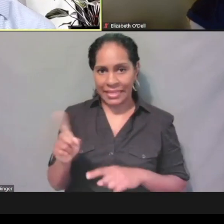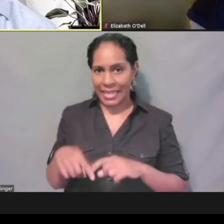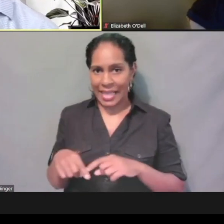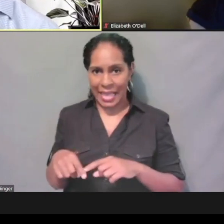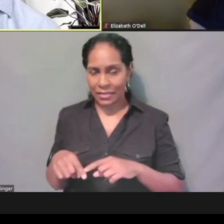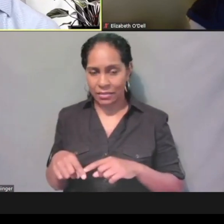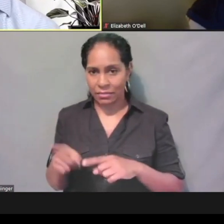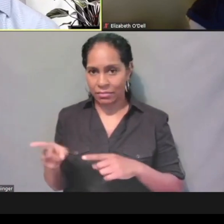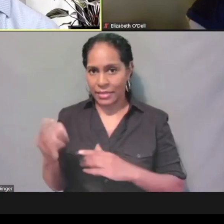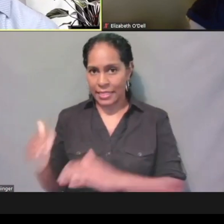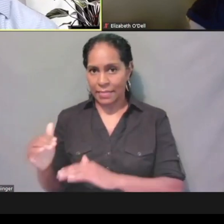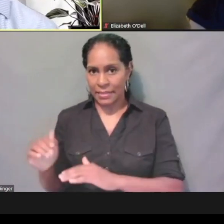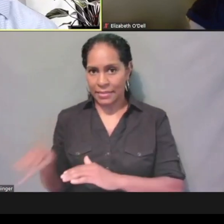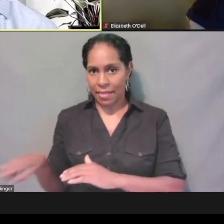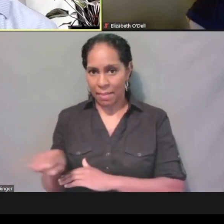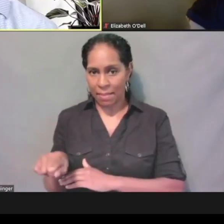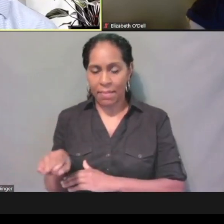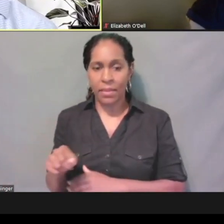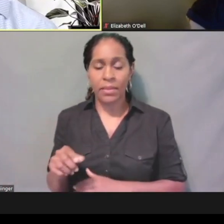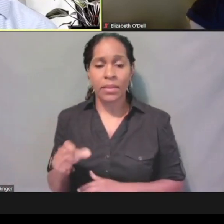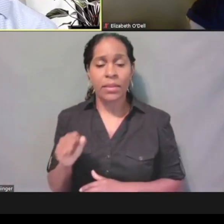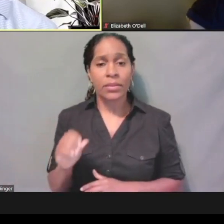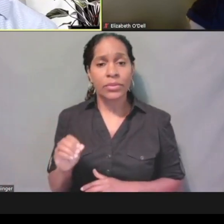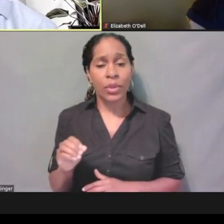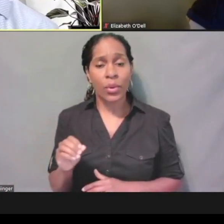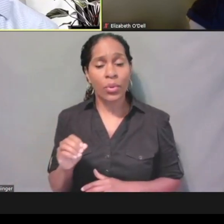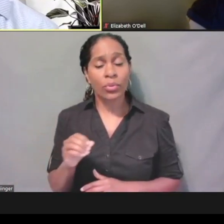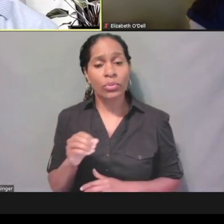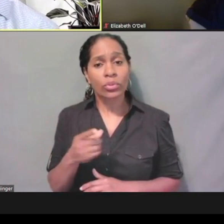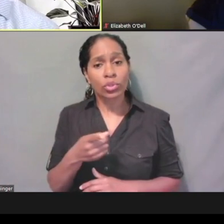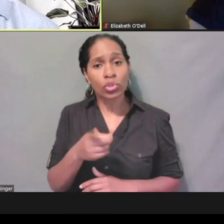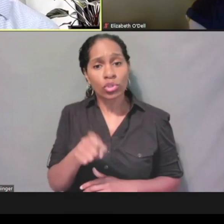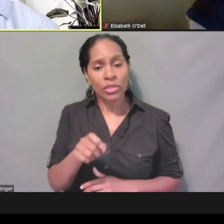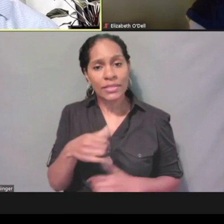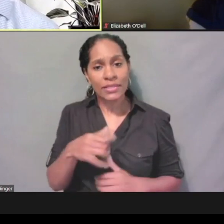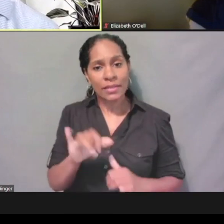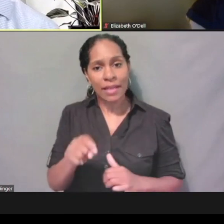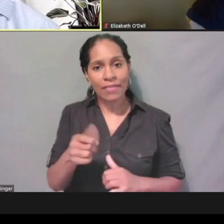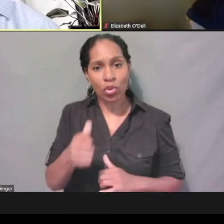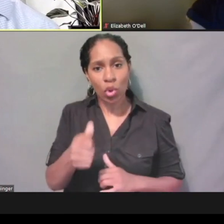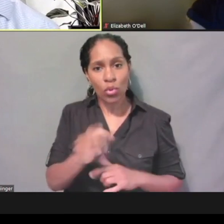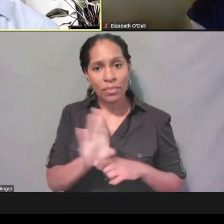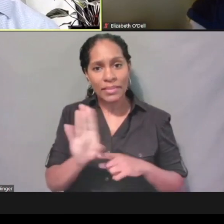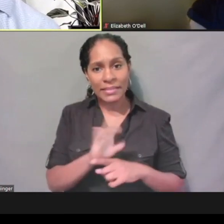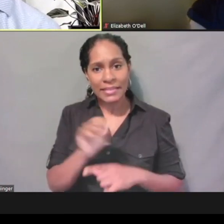is you should still have your own business NCID, you would create that.